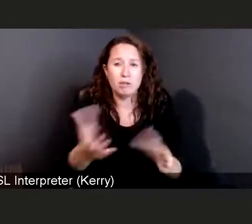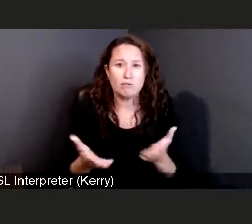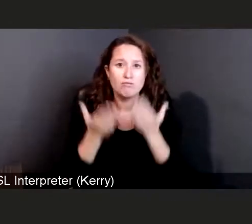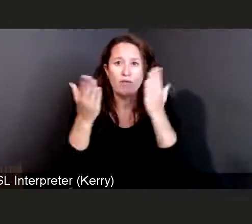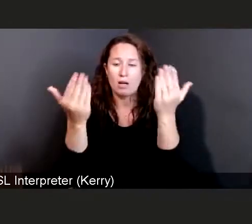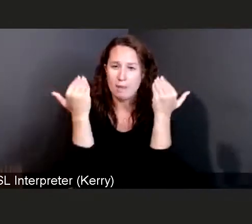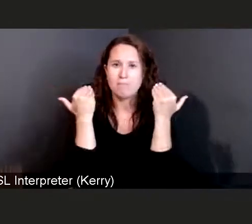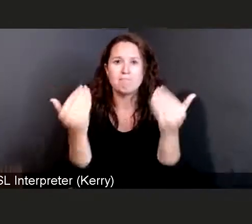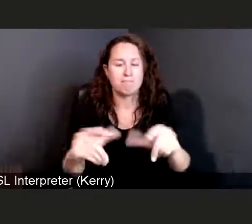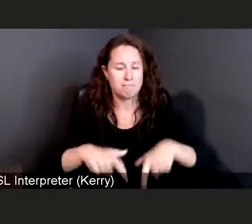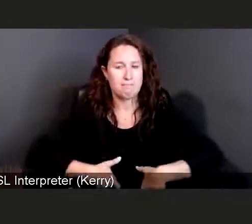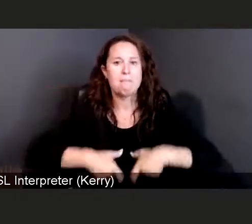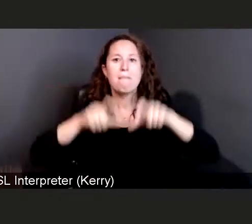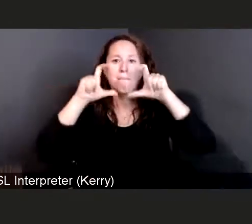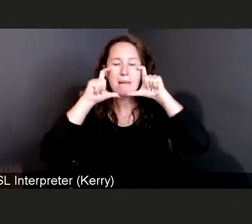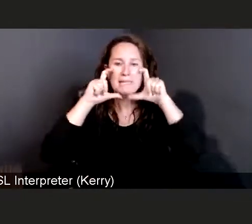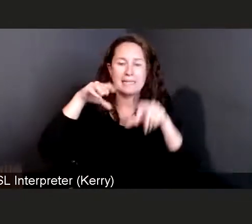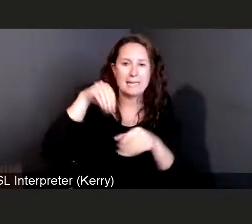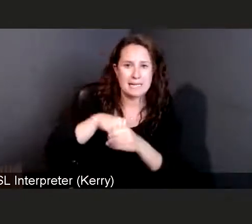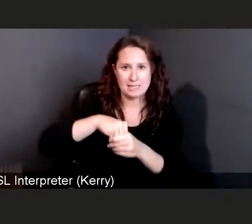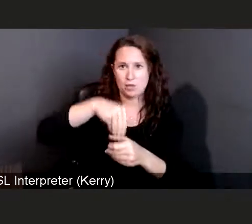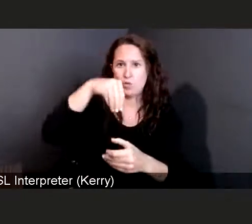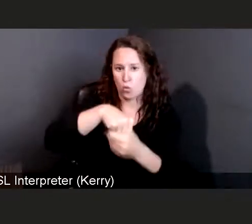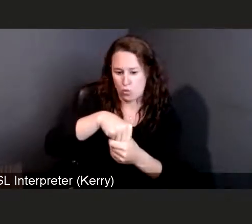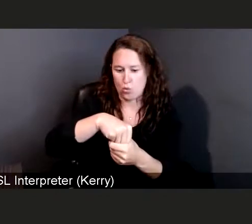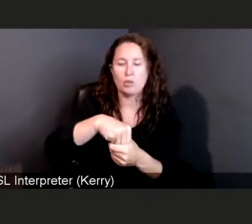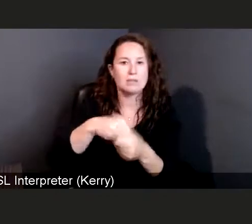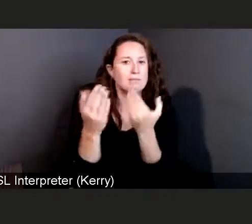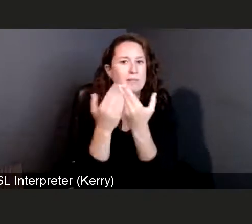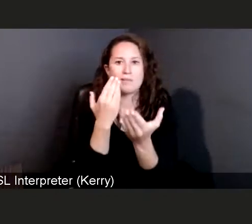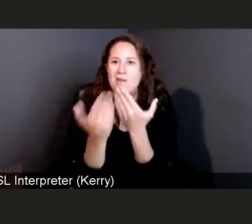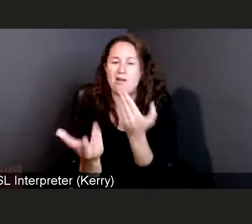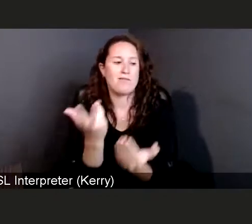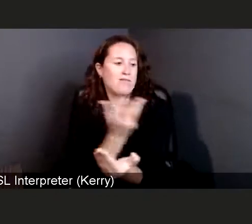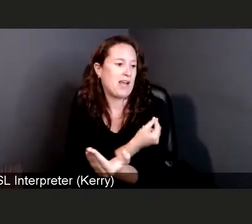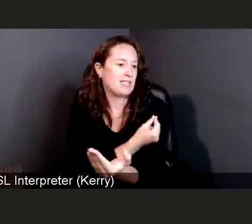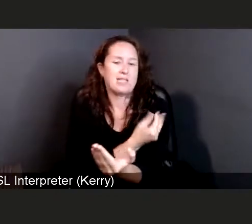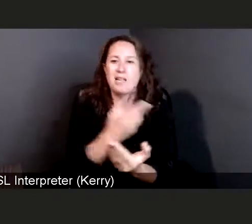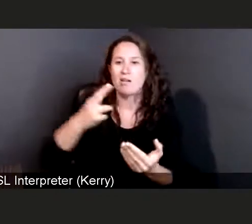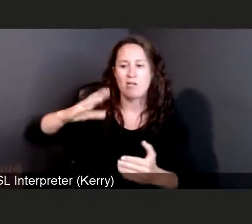and it does not matter if they are fully vaccinated or unvaccinated.